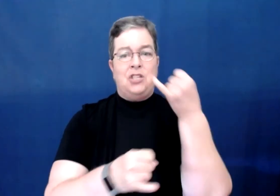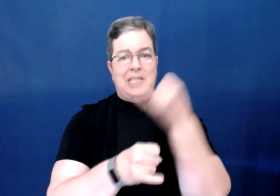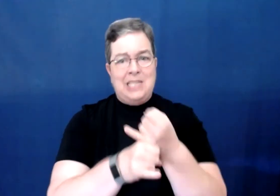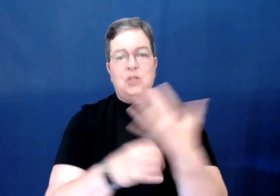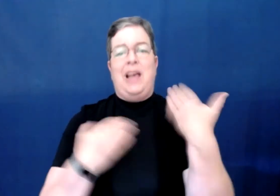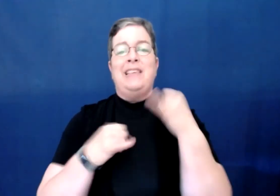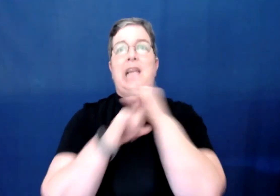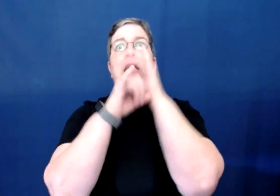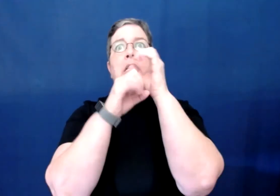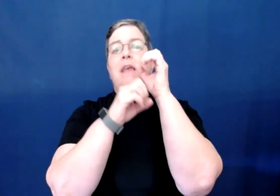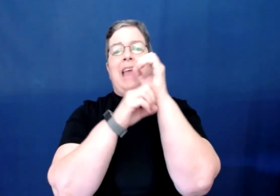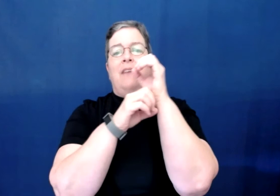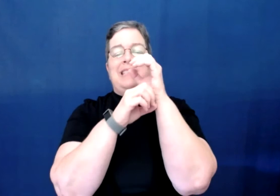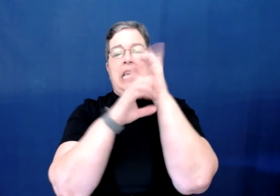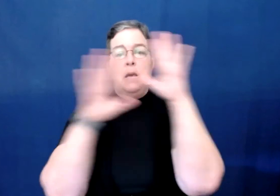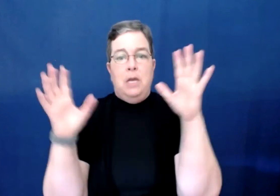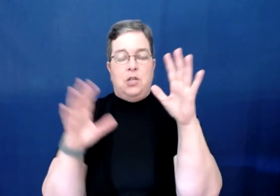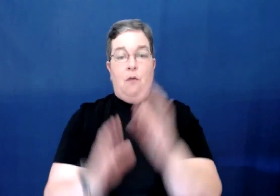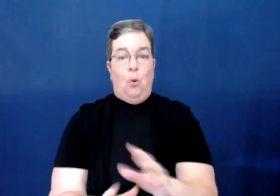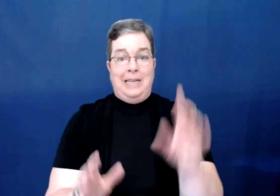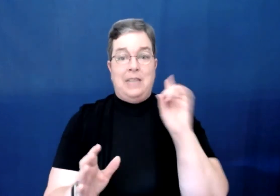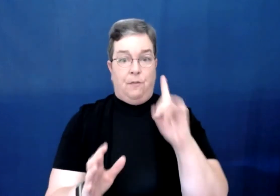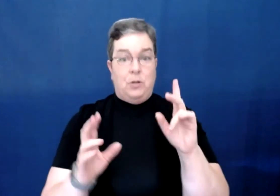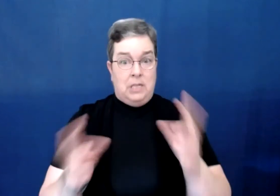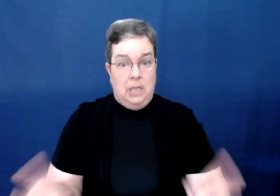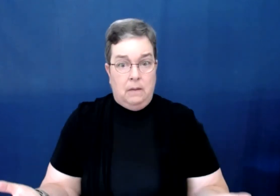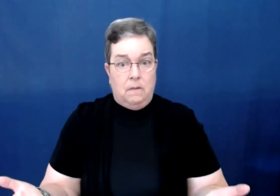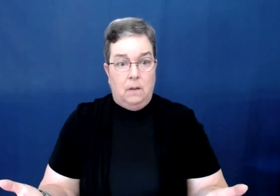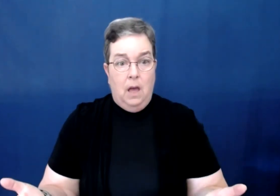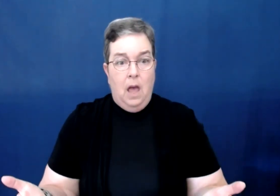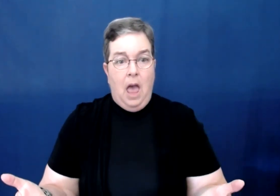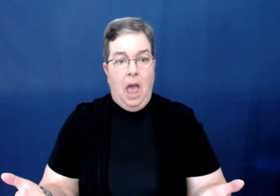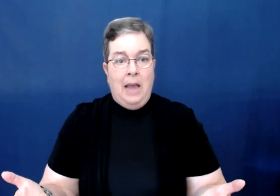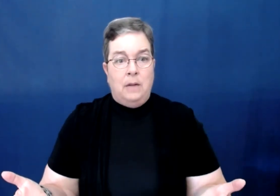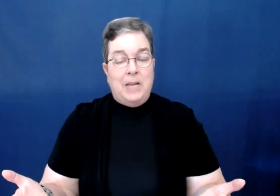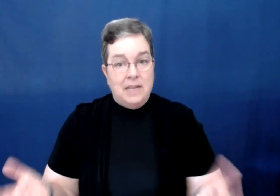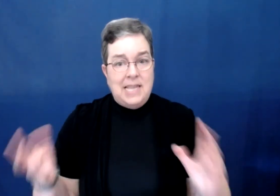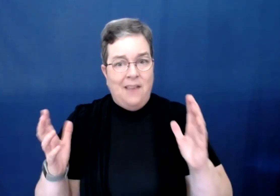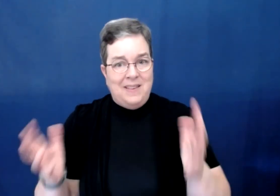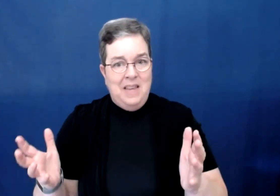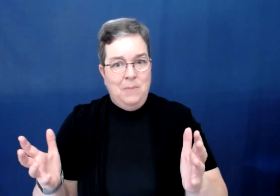and institutions have this...they have this image of what a deaf person is. And because they have this image,